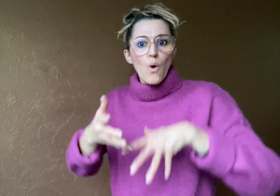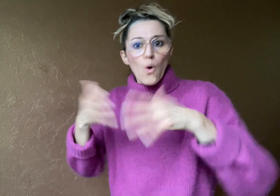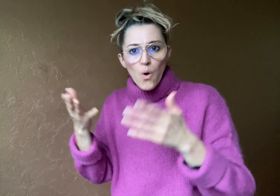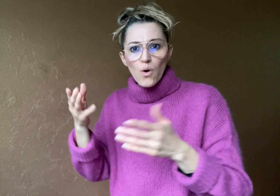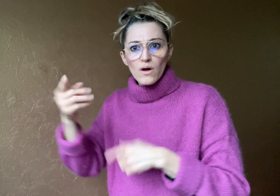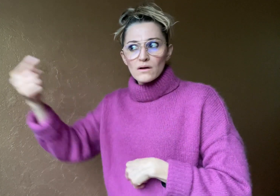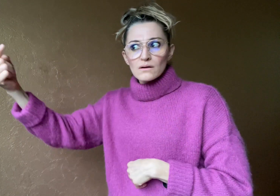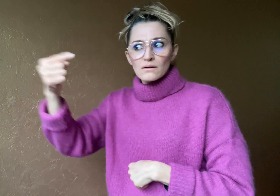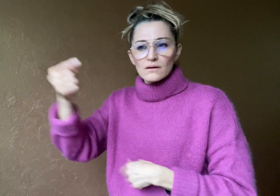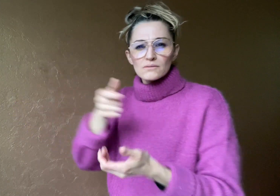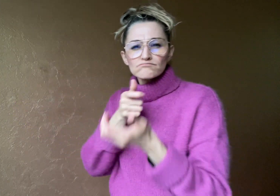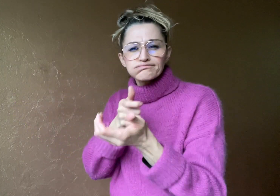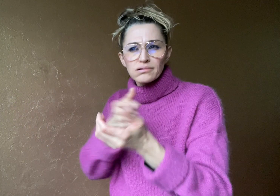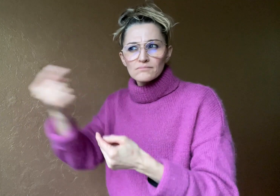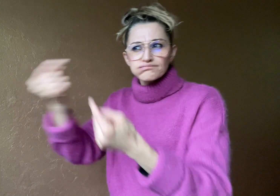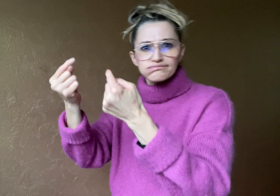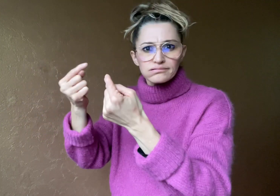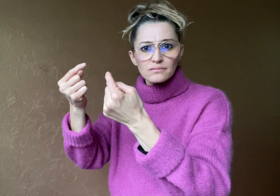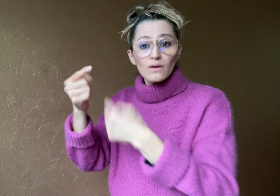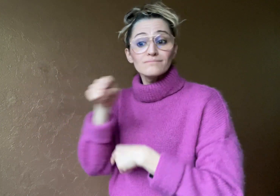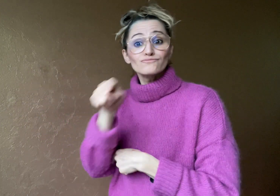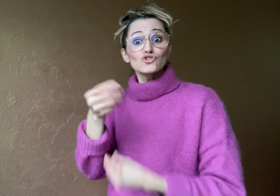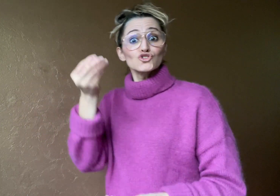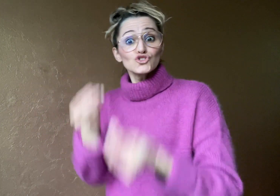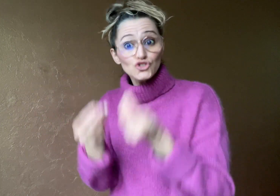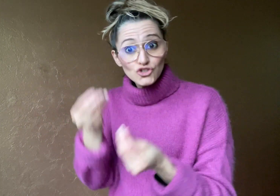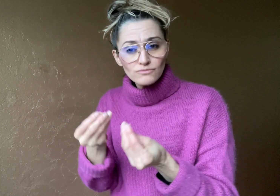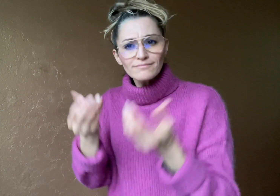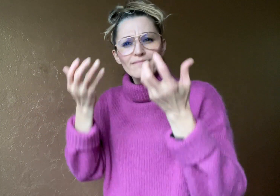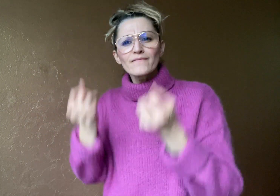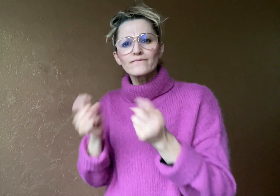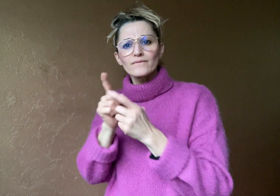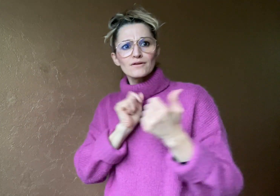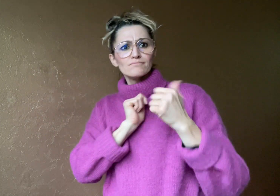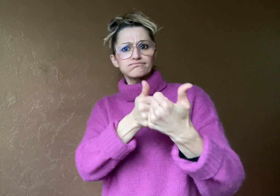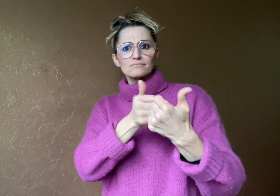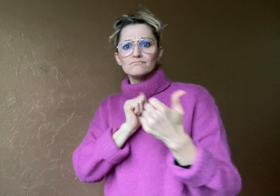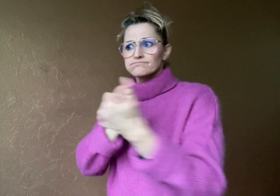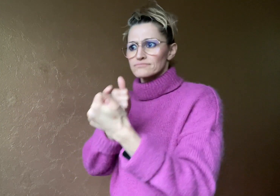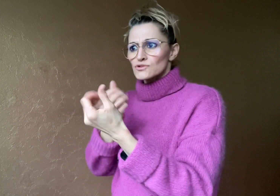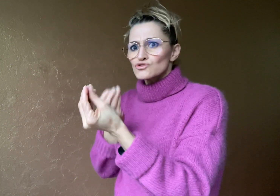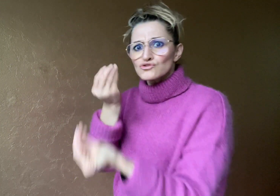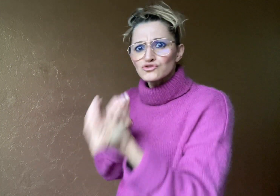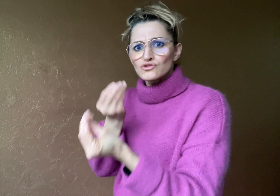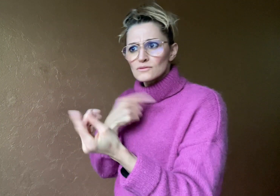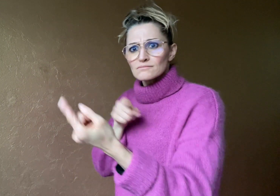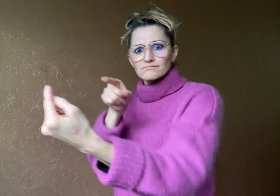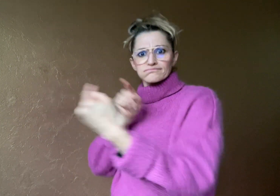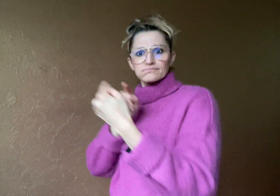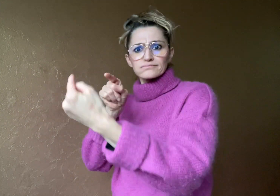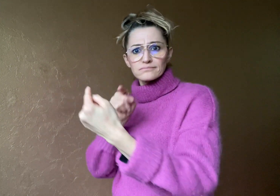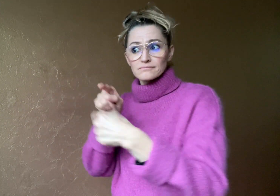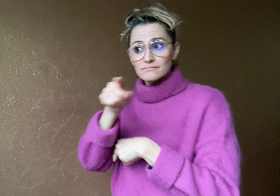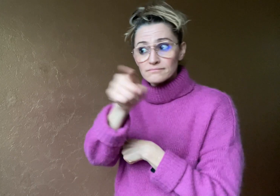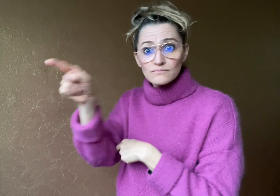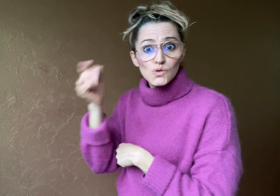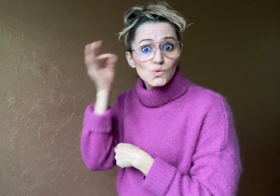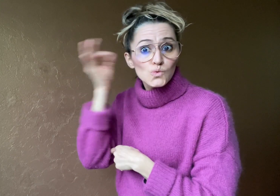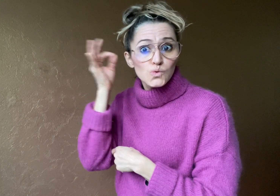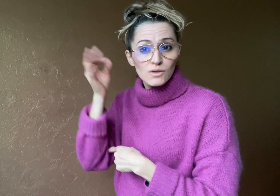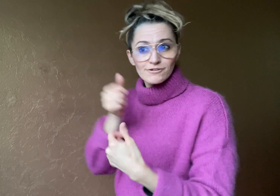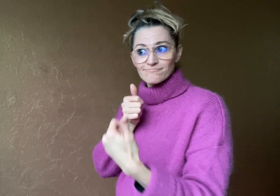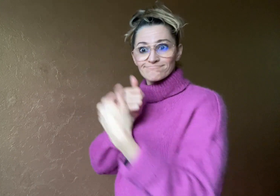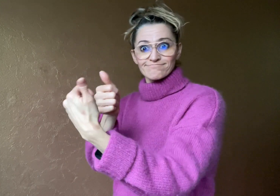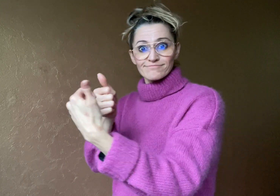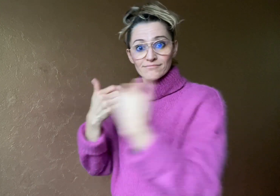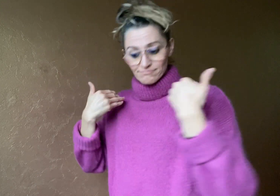a rival’s footsteps, or gunfire. This impacts Deaf players’